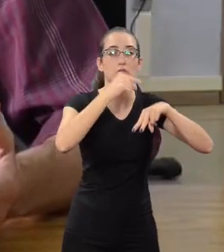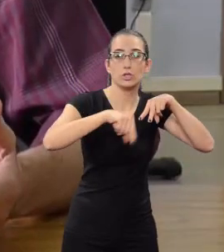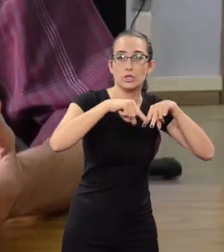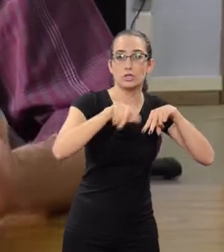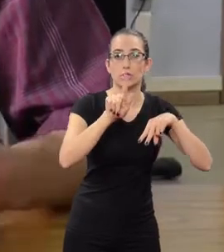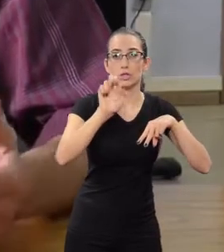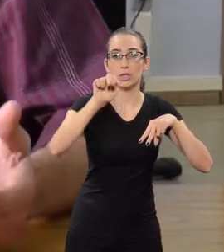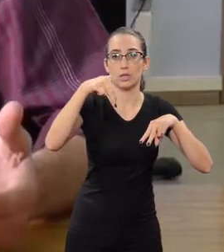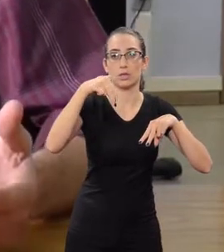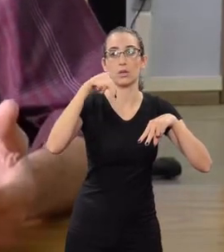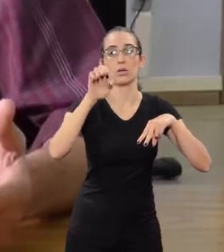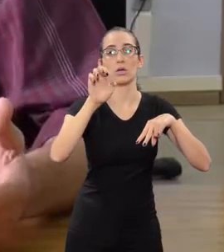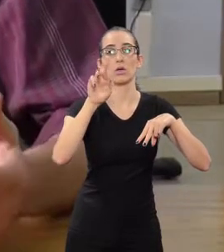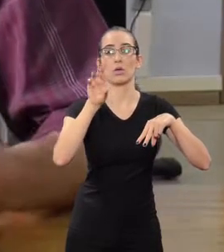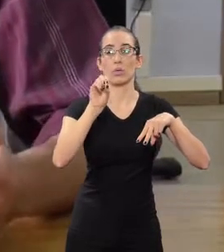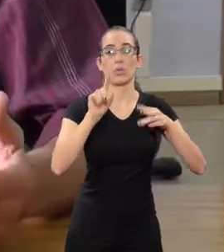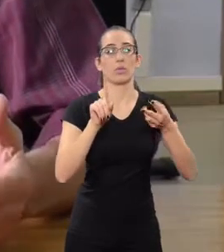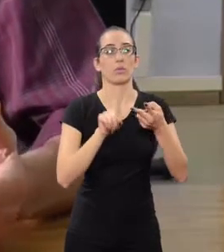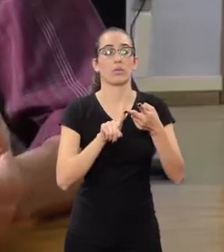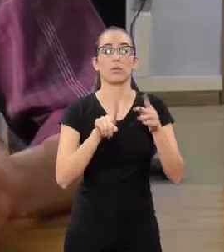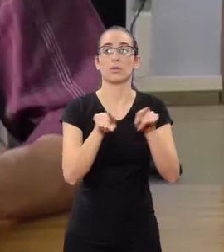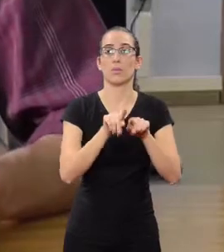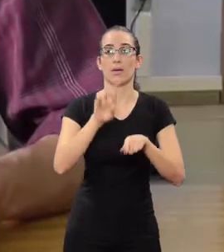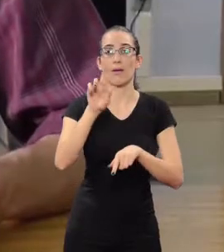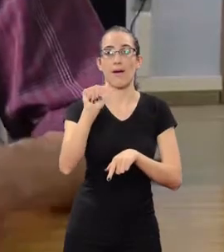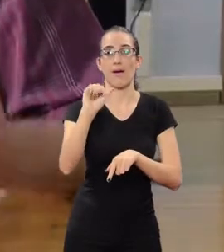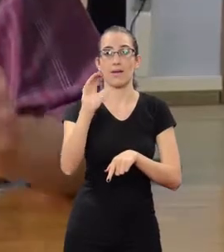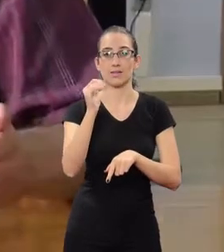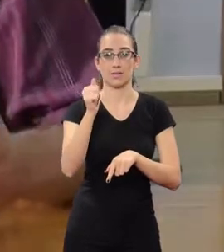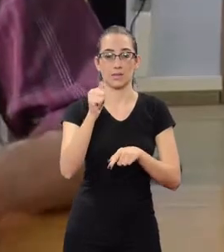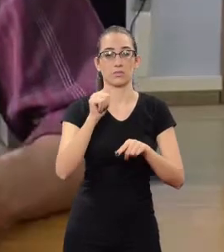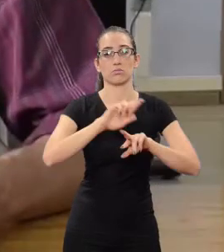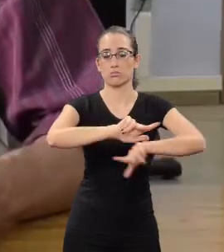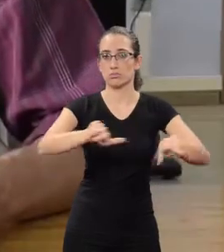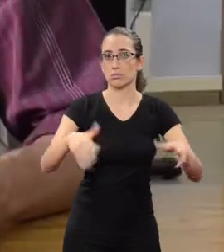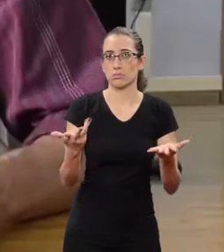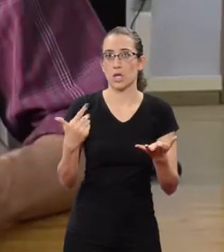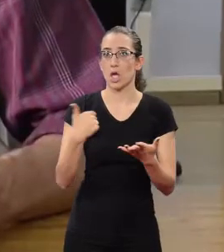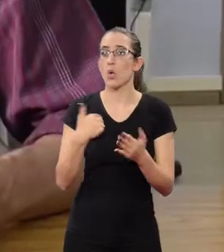diversity and so forth. Why am I in favor of Human Rights?